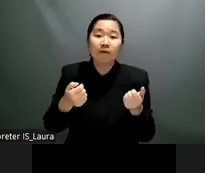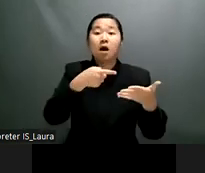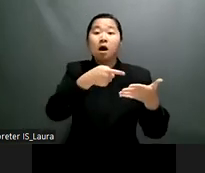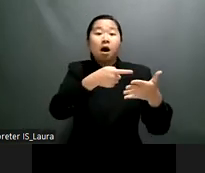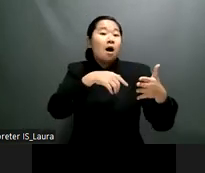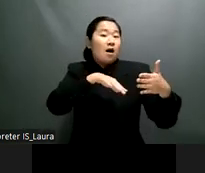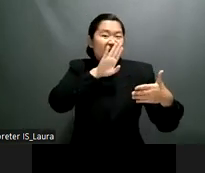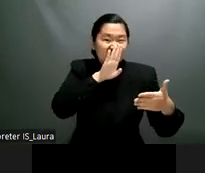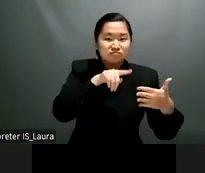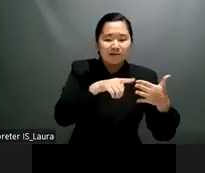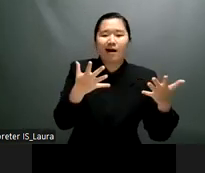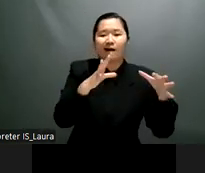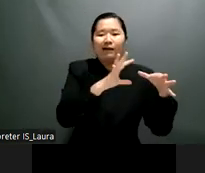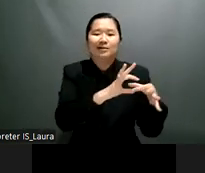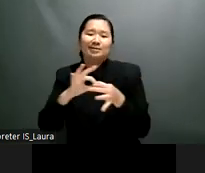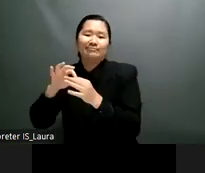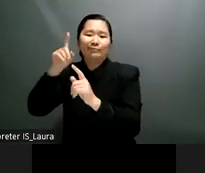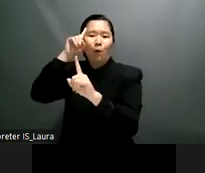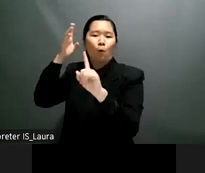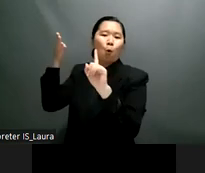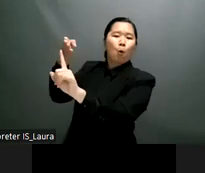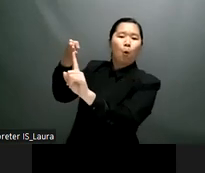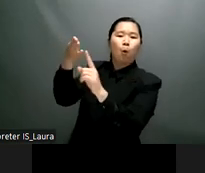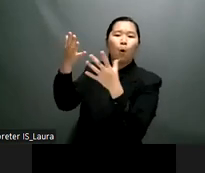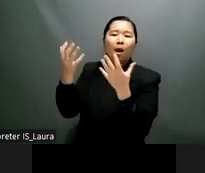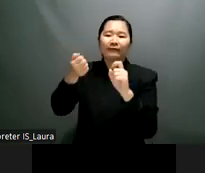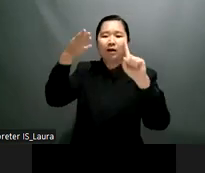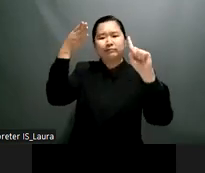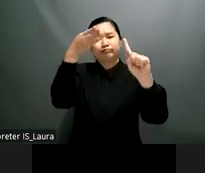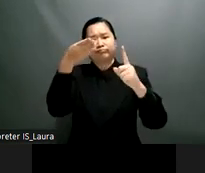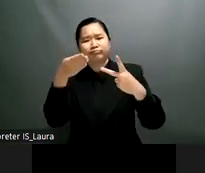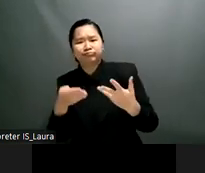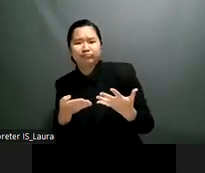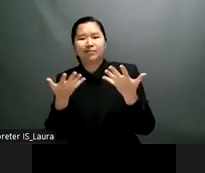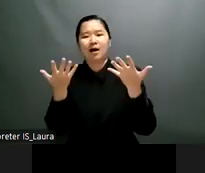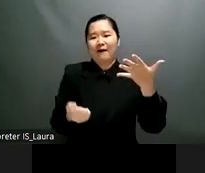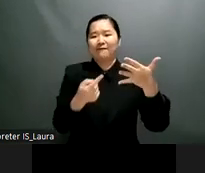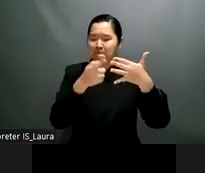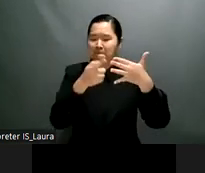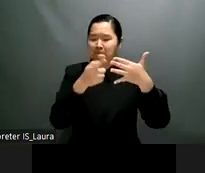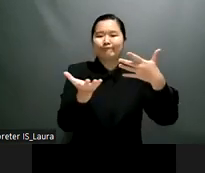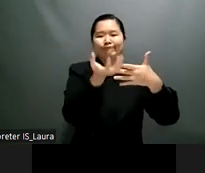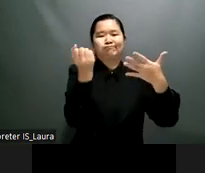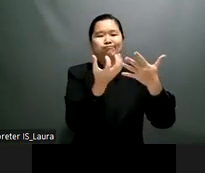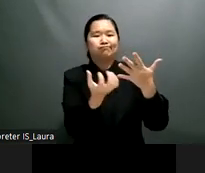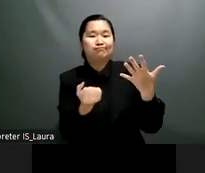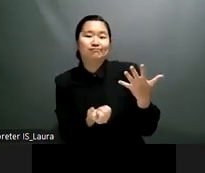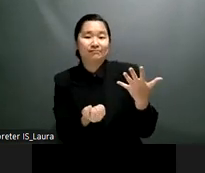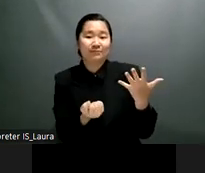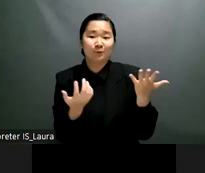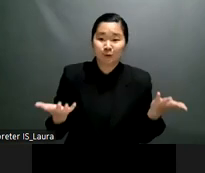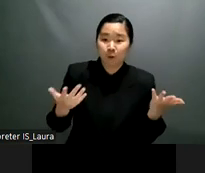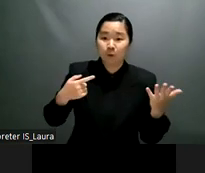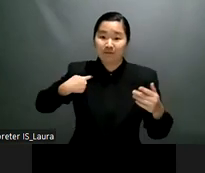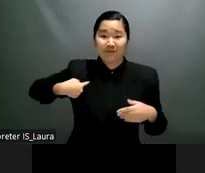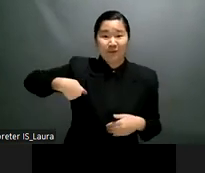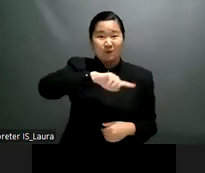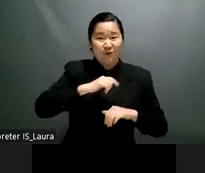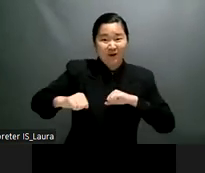of the international original institutions we need to advocate and to advocate strongly